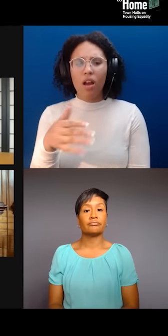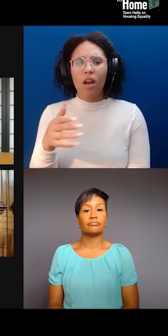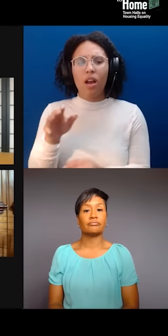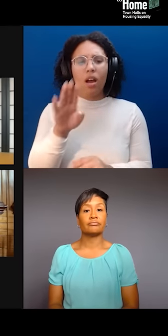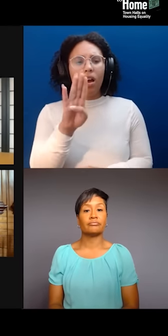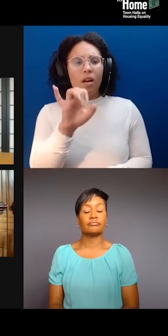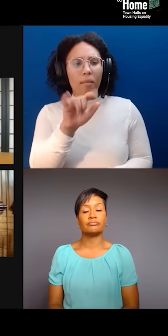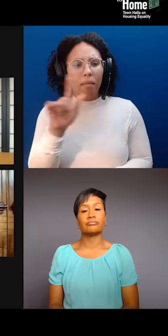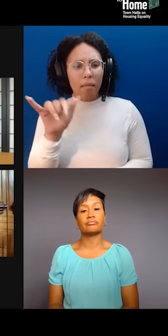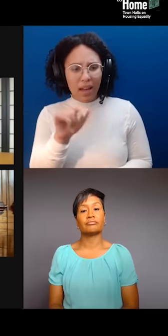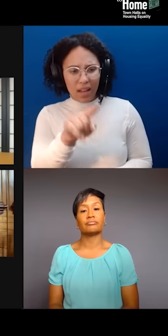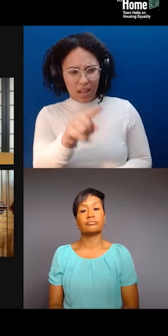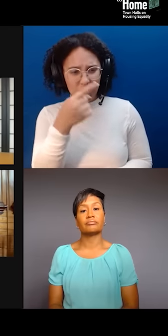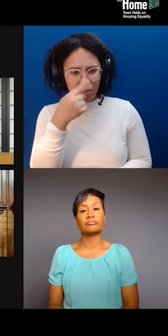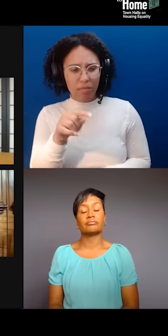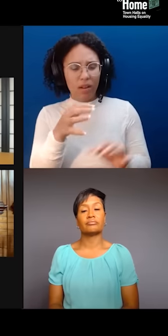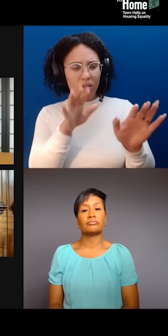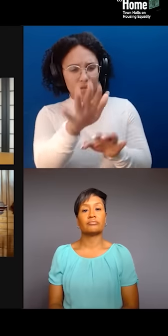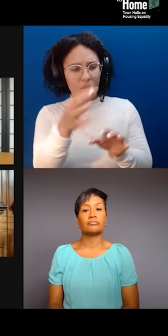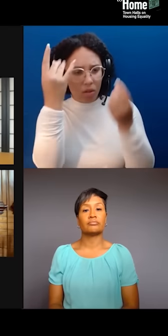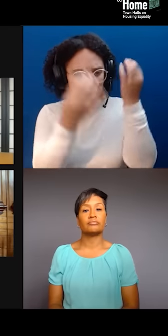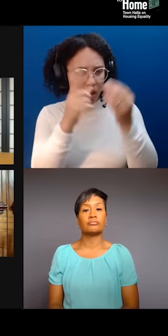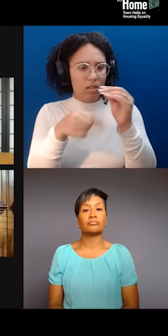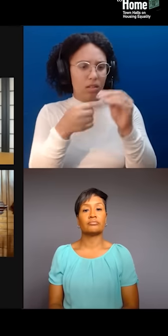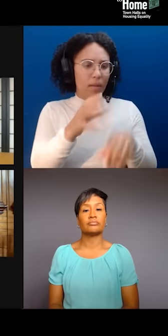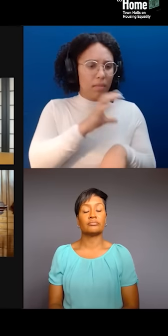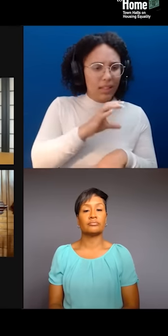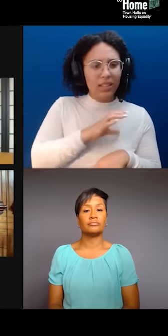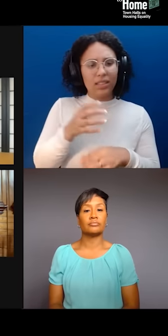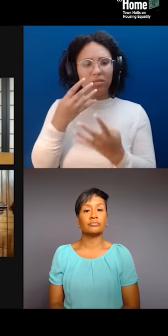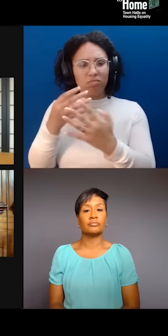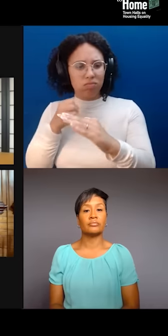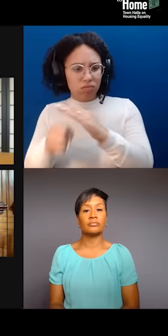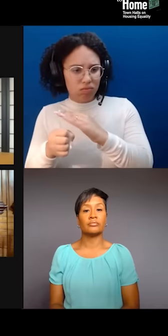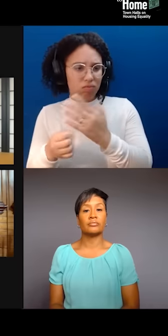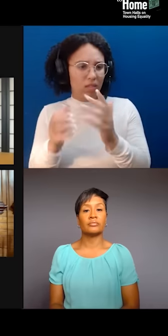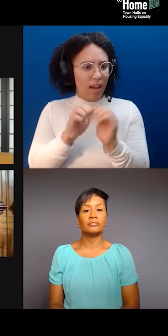and gentrification are intersecting in Chinatown? Yeah.